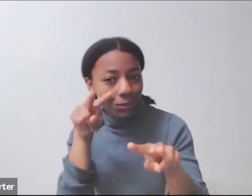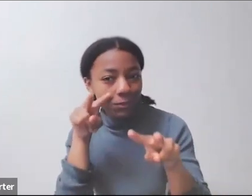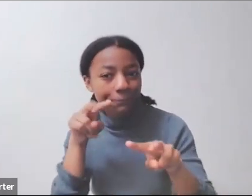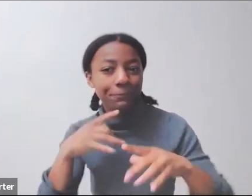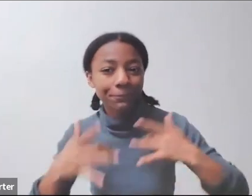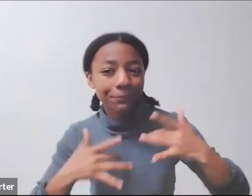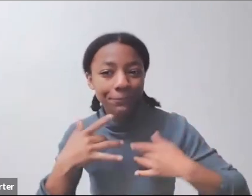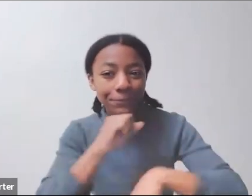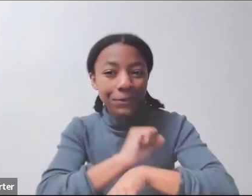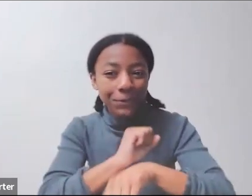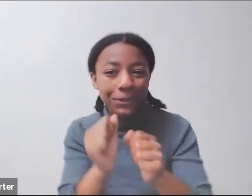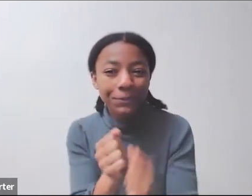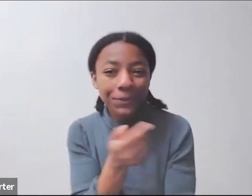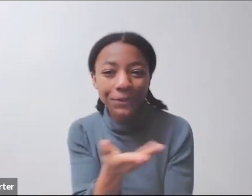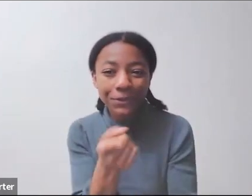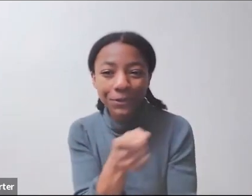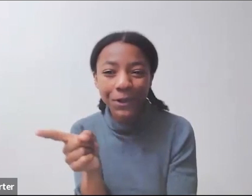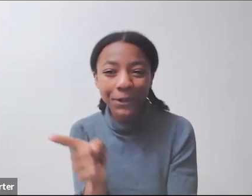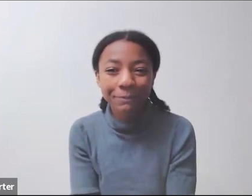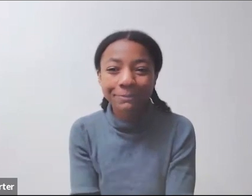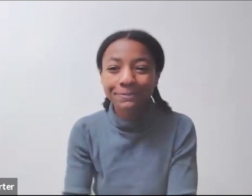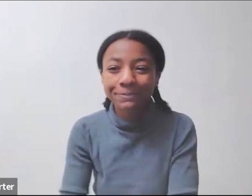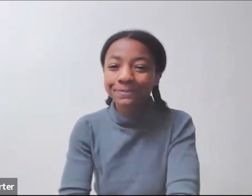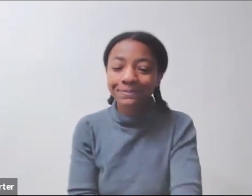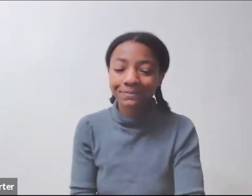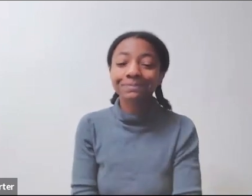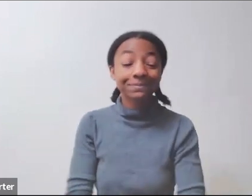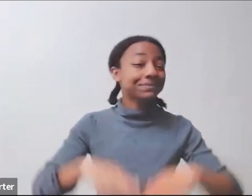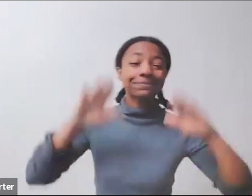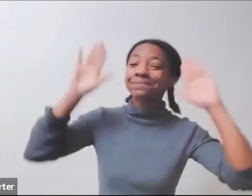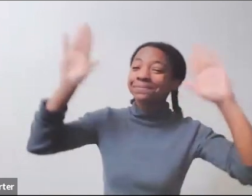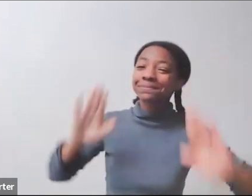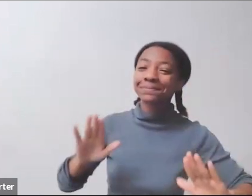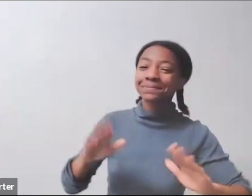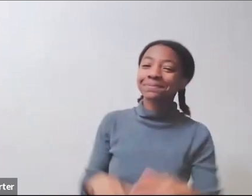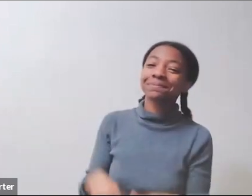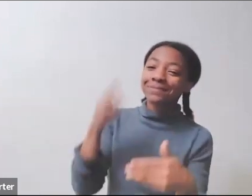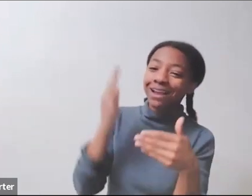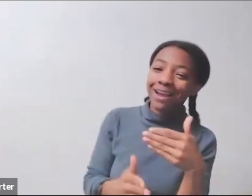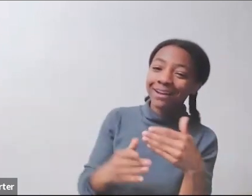Excellent. I'm ending on a positive note. Oh yes, absolutely. The Bureau of Global Health